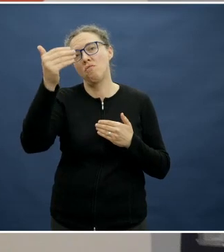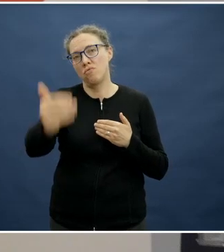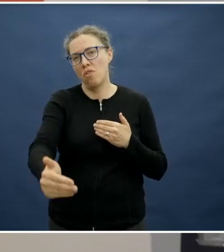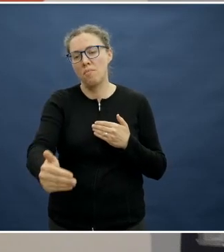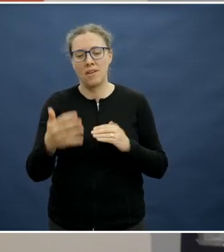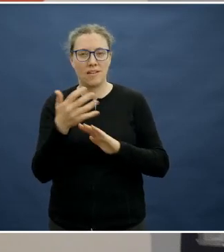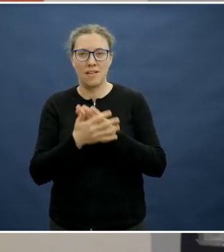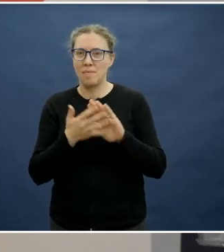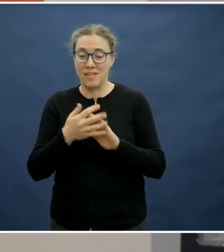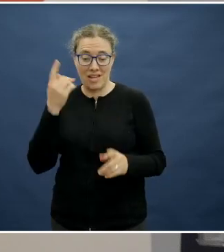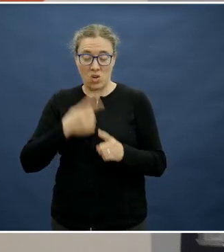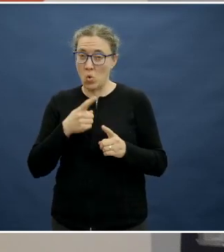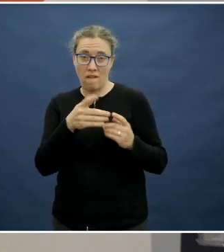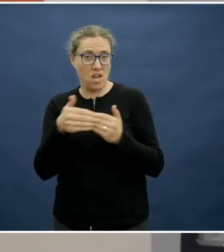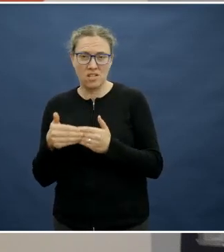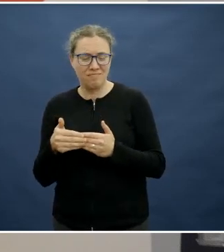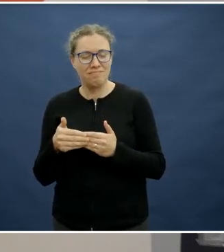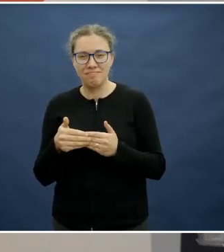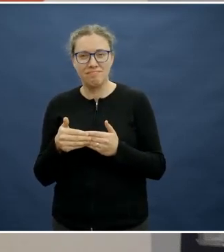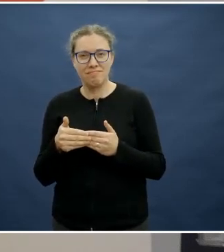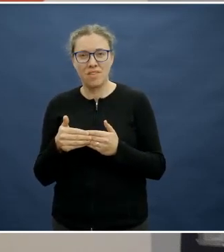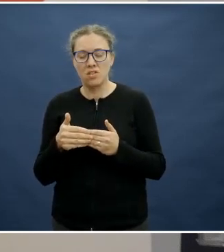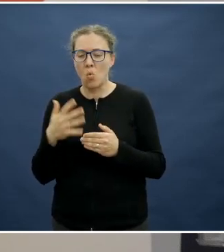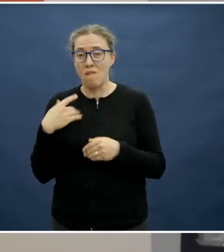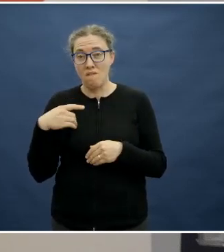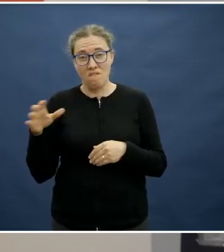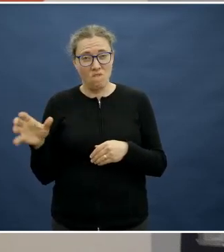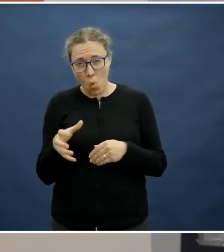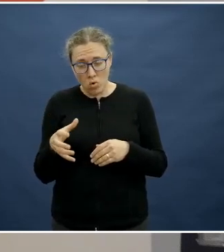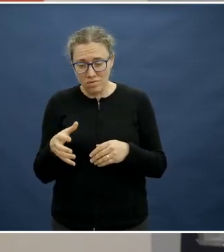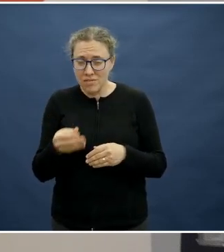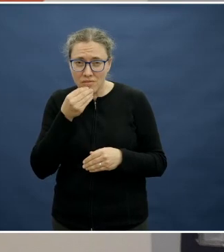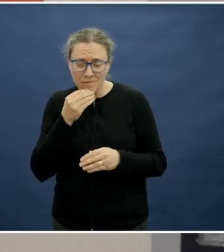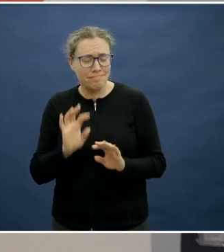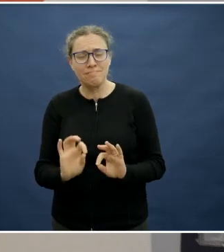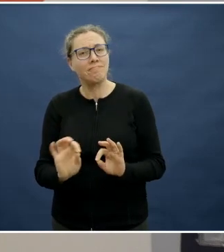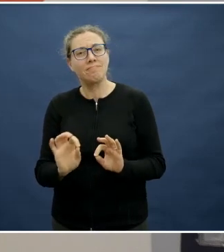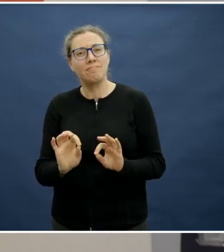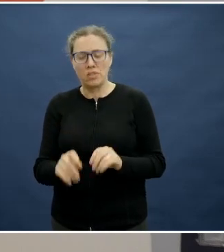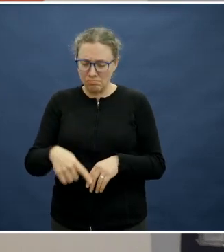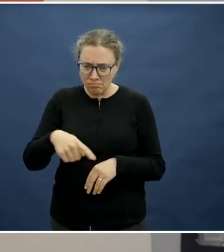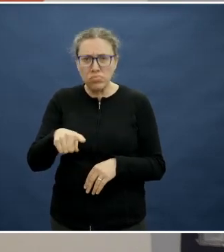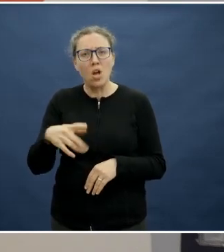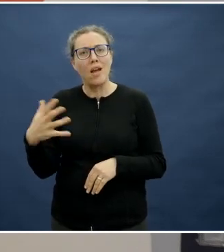It's not about either force feeding children or saying "Eat your carrots because they'll